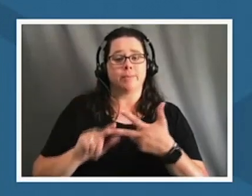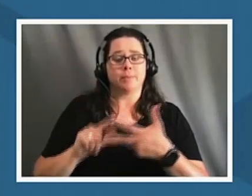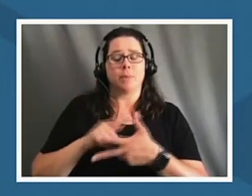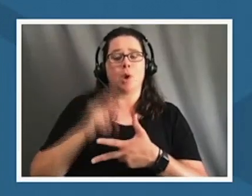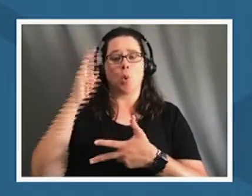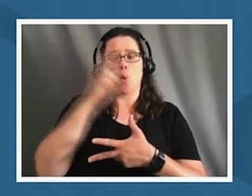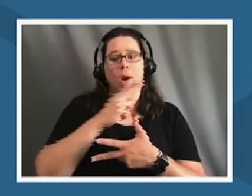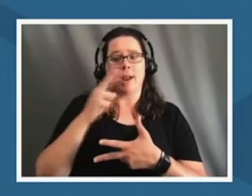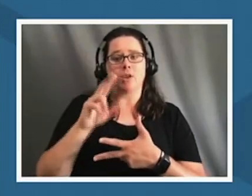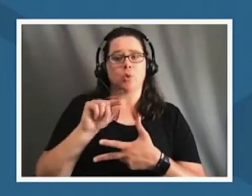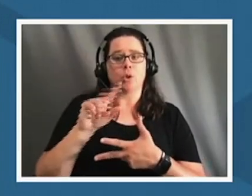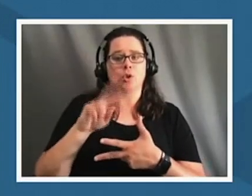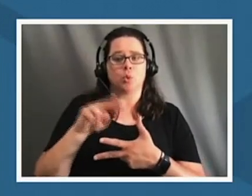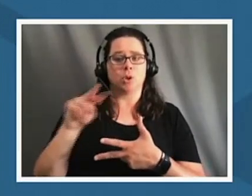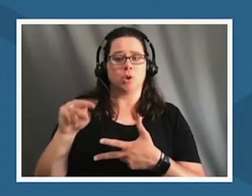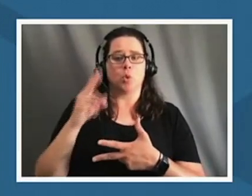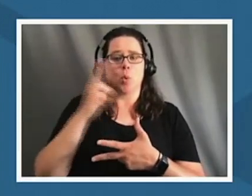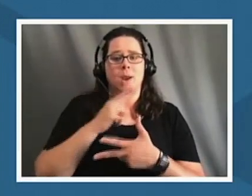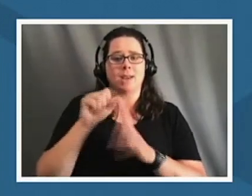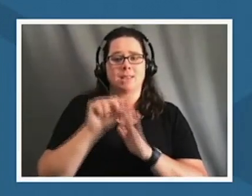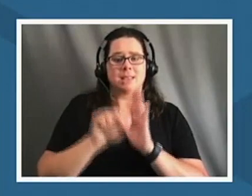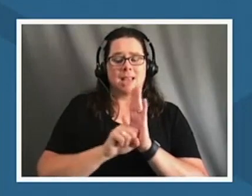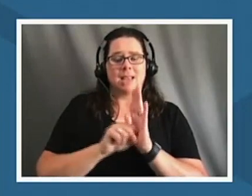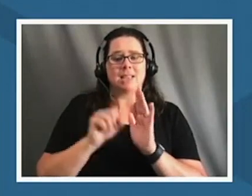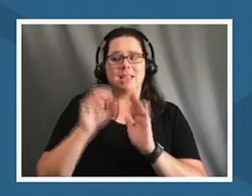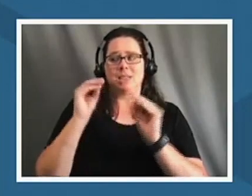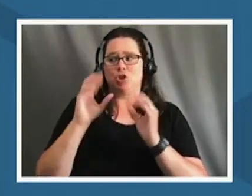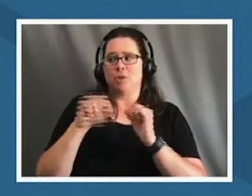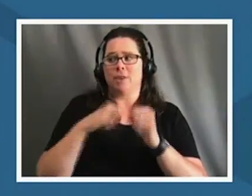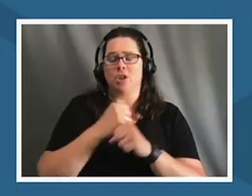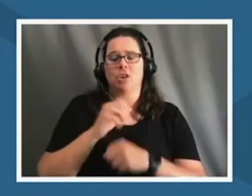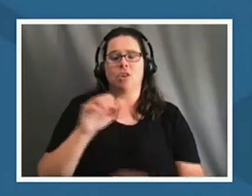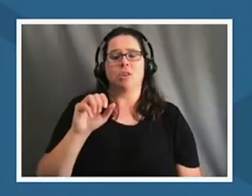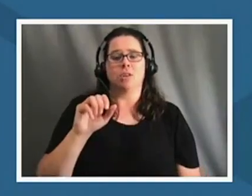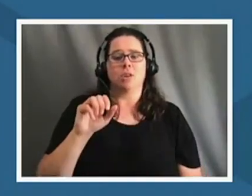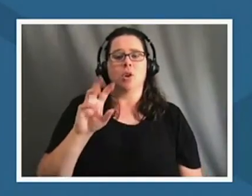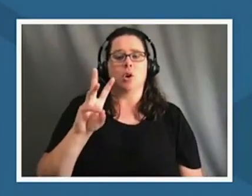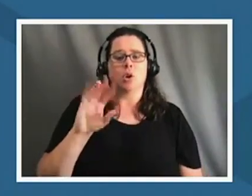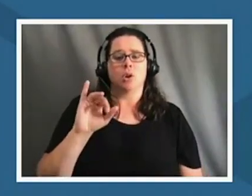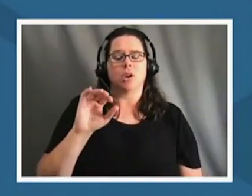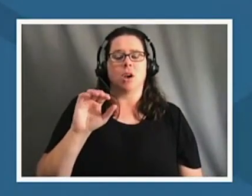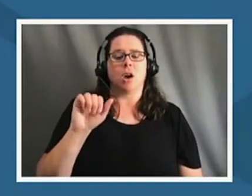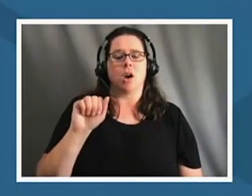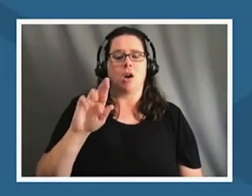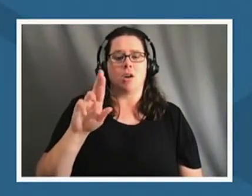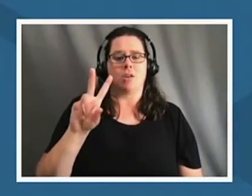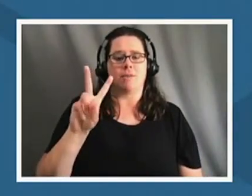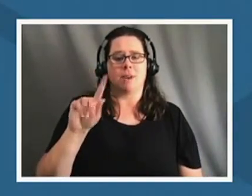teacher of the year whitney aragaki